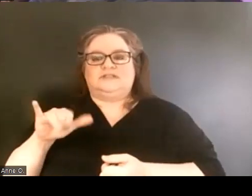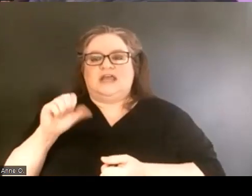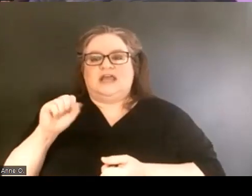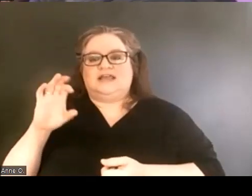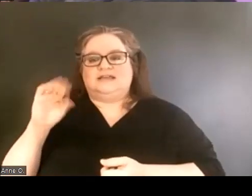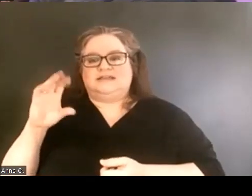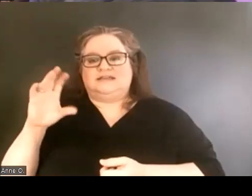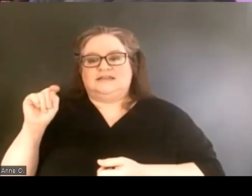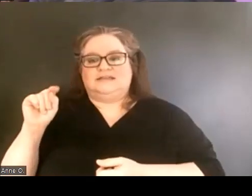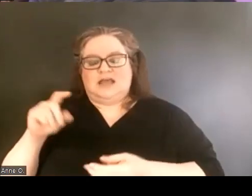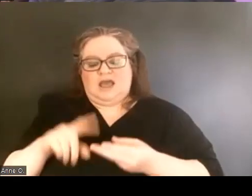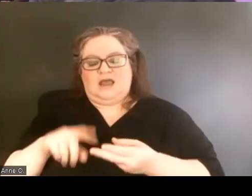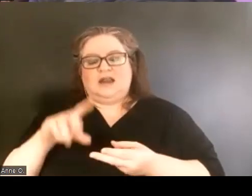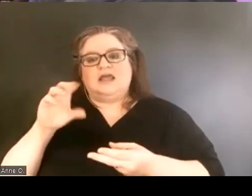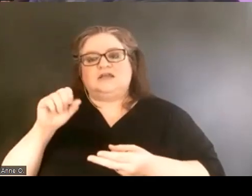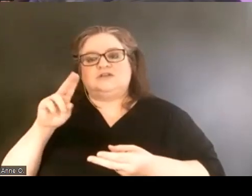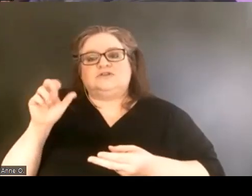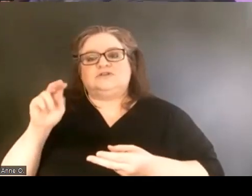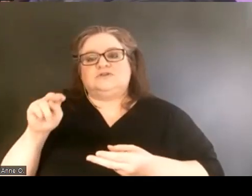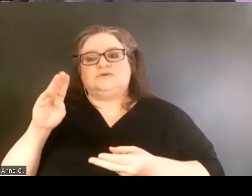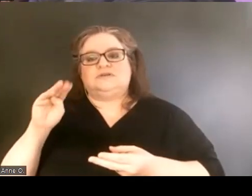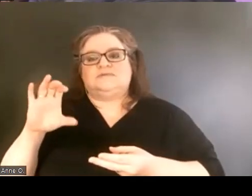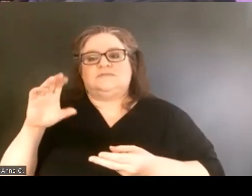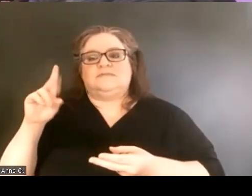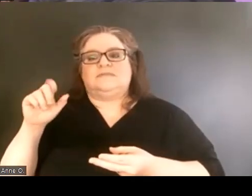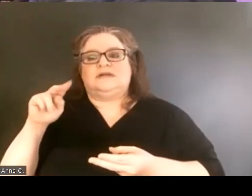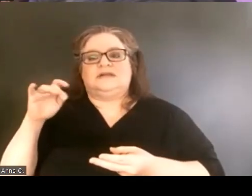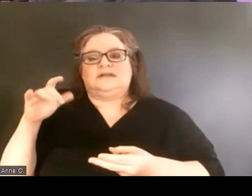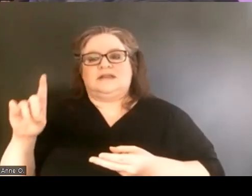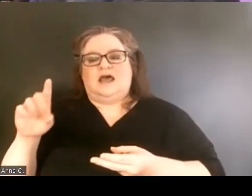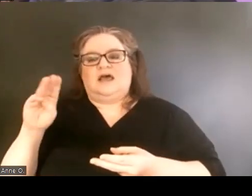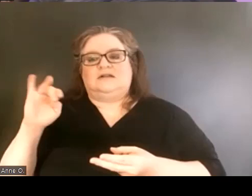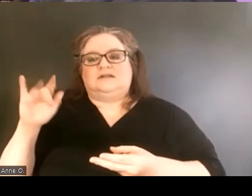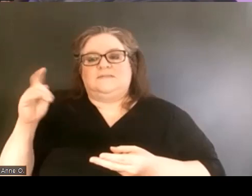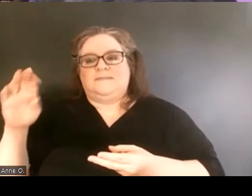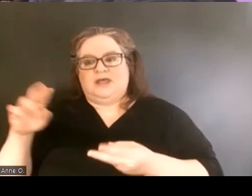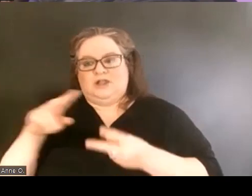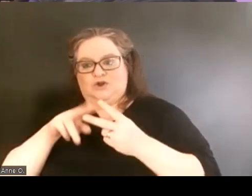as they have created an endowment of $1 million